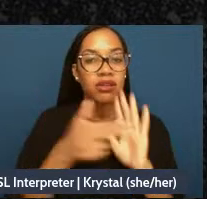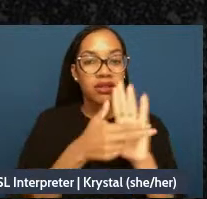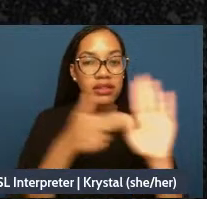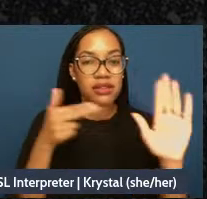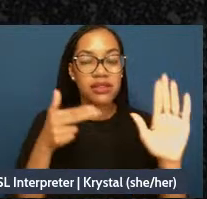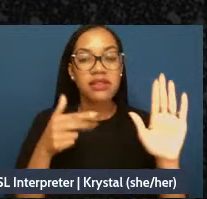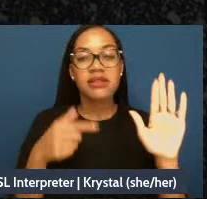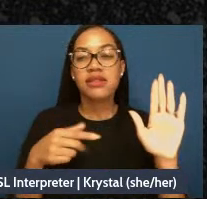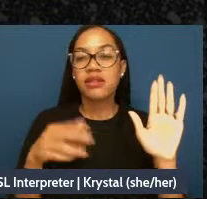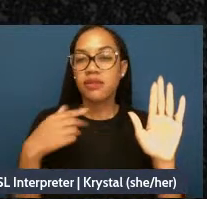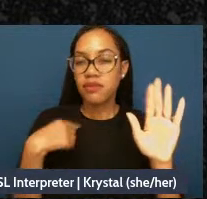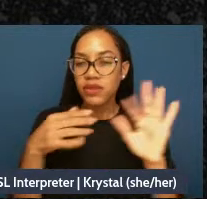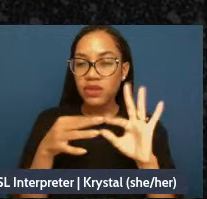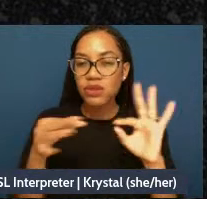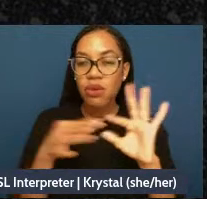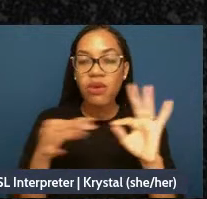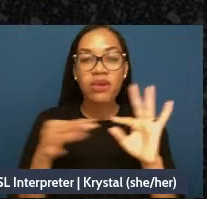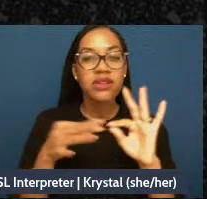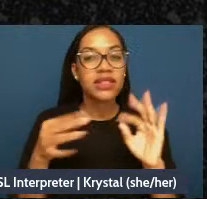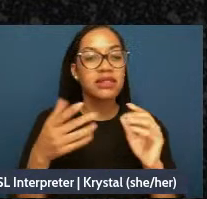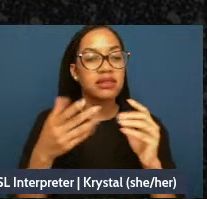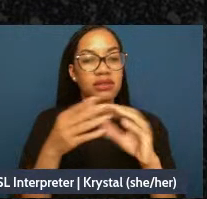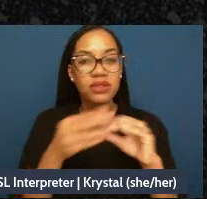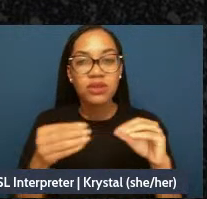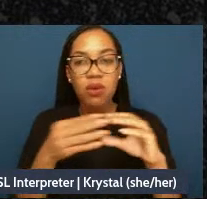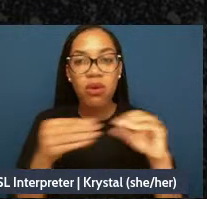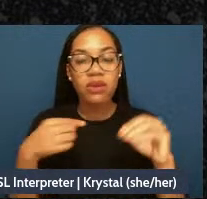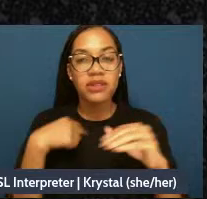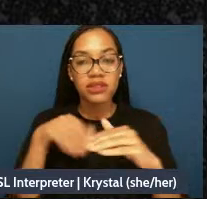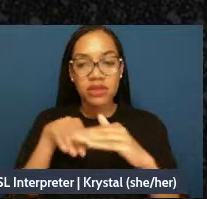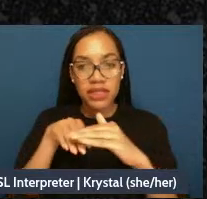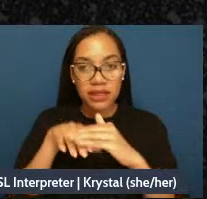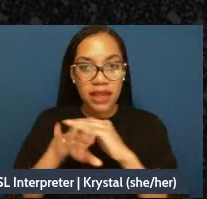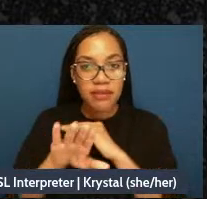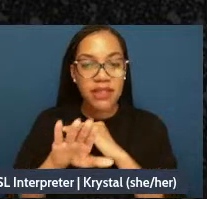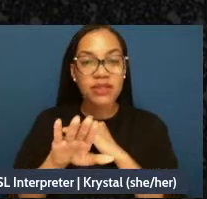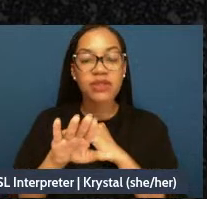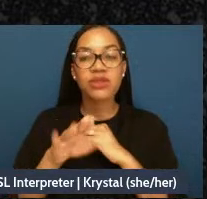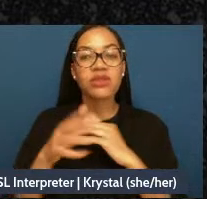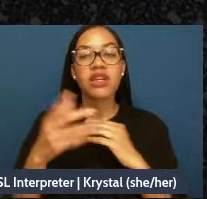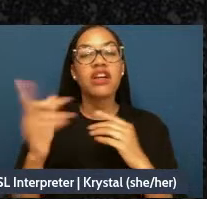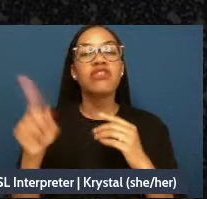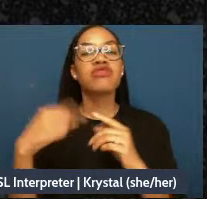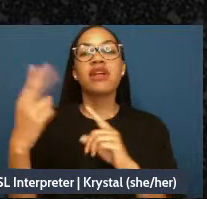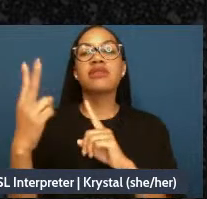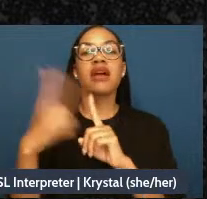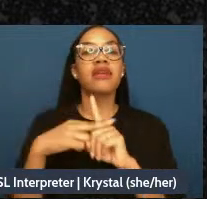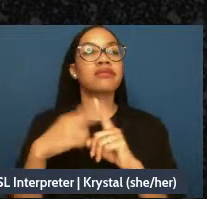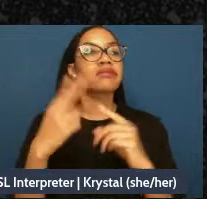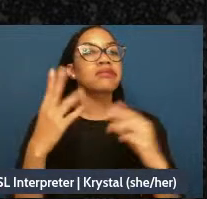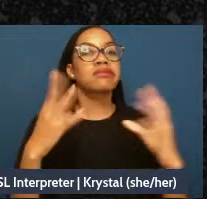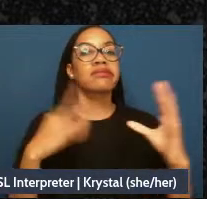that we were born into by the systems that were enacted upon us by our histories, by our families.